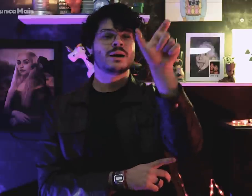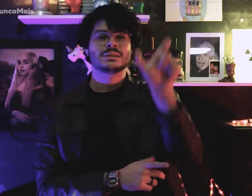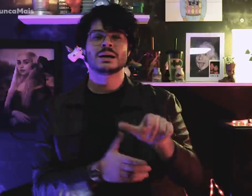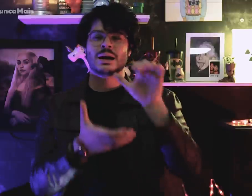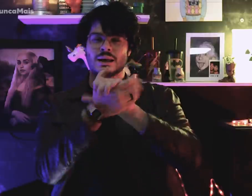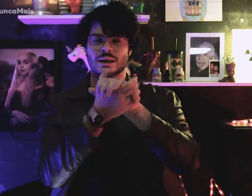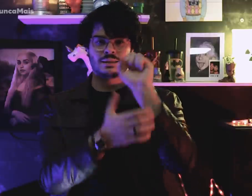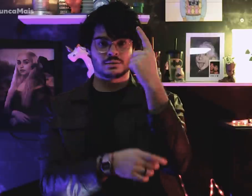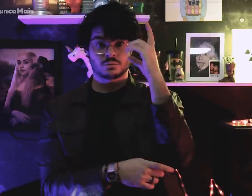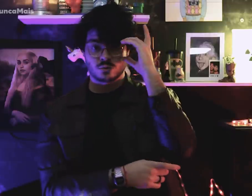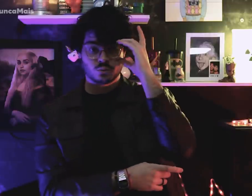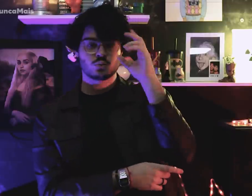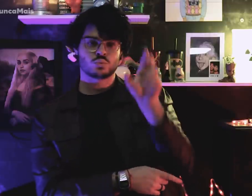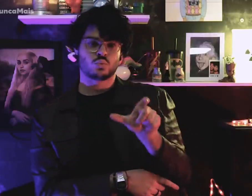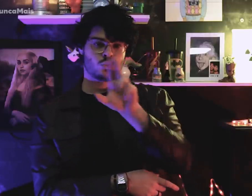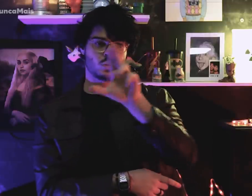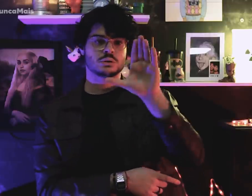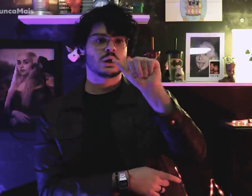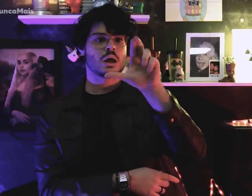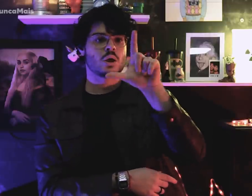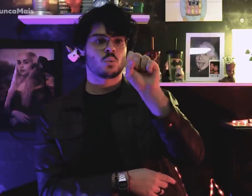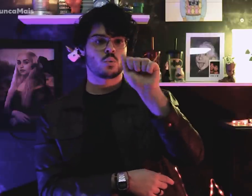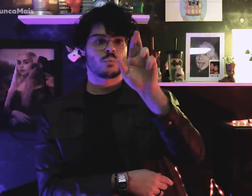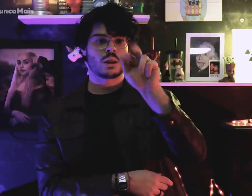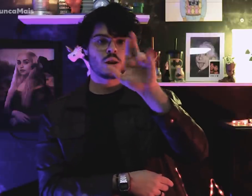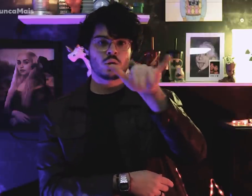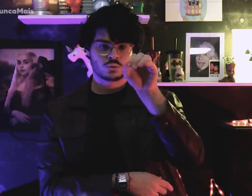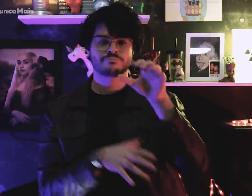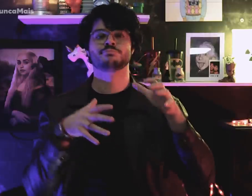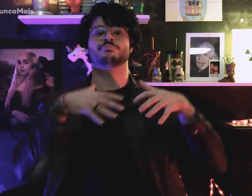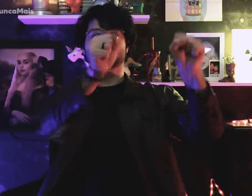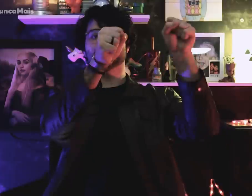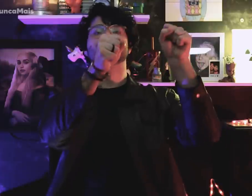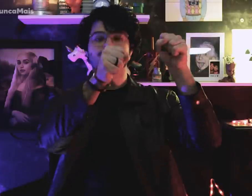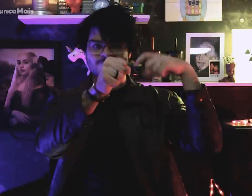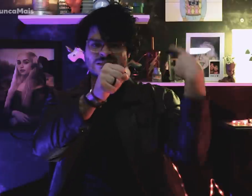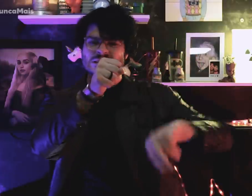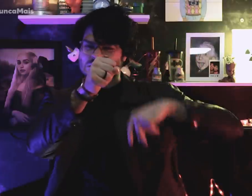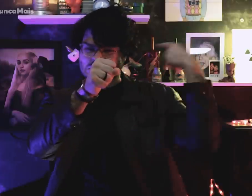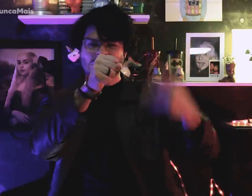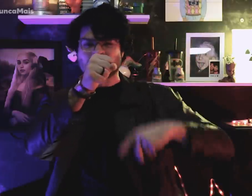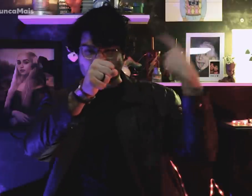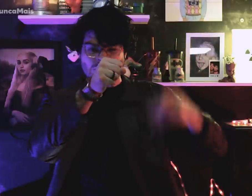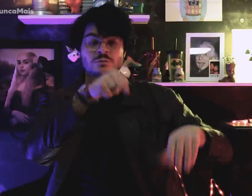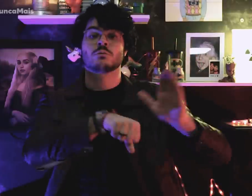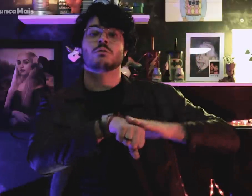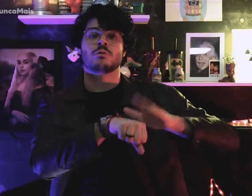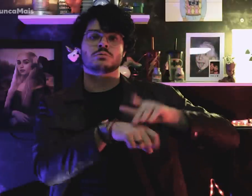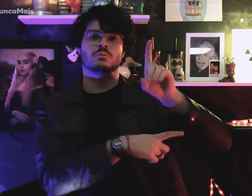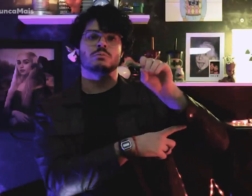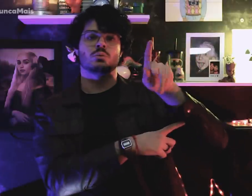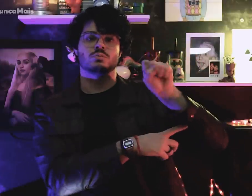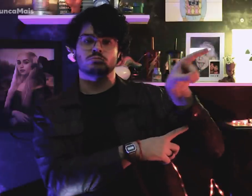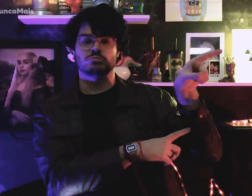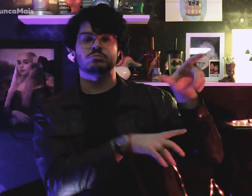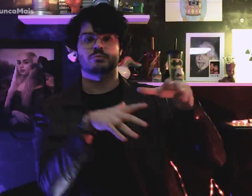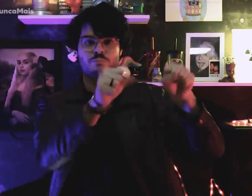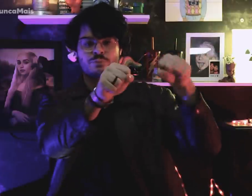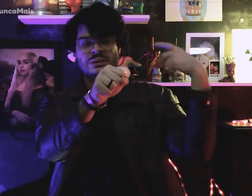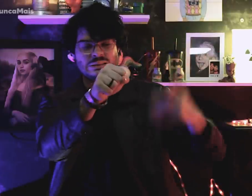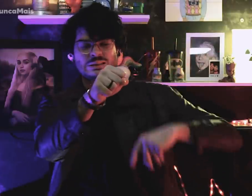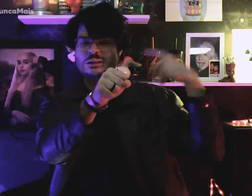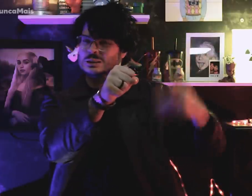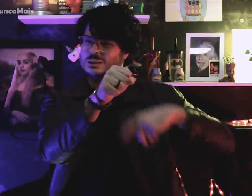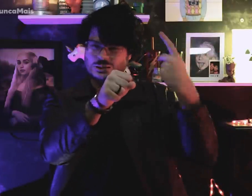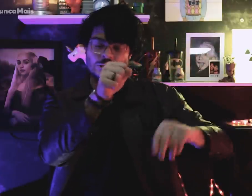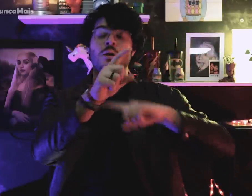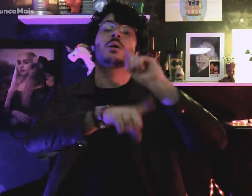o ex-marido de Dilma, Carlos Araújo, foi torturado pelo DOPS,